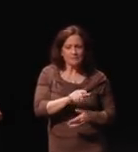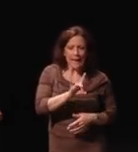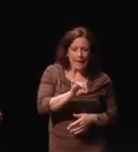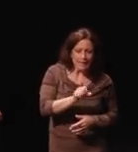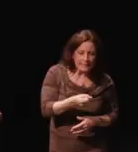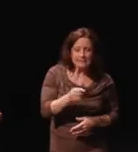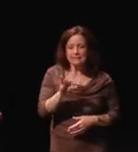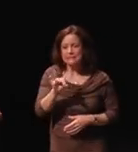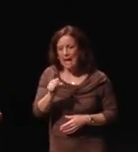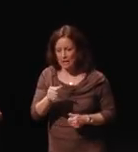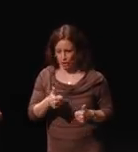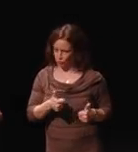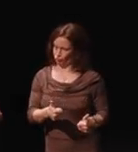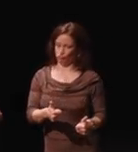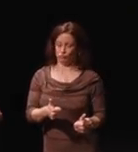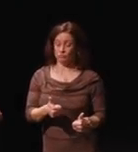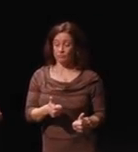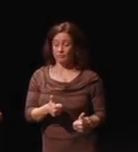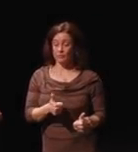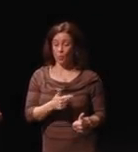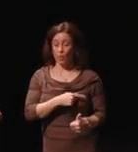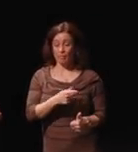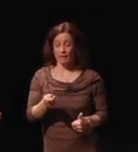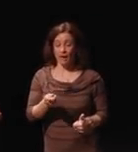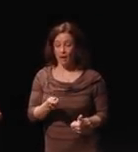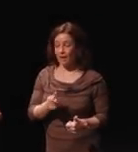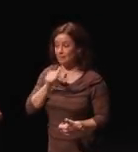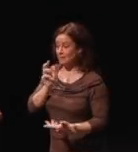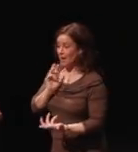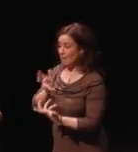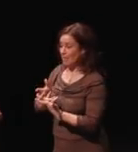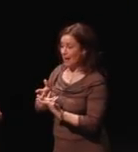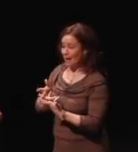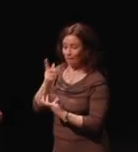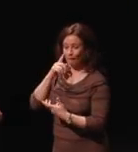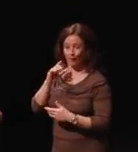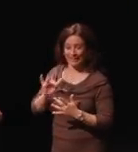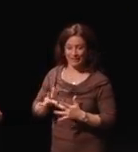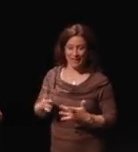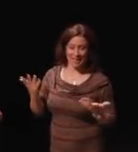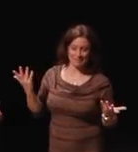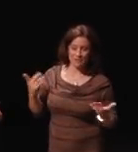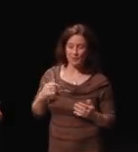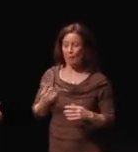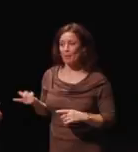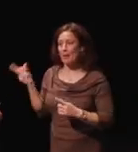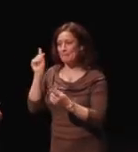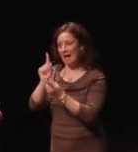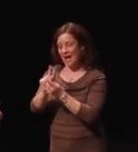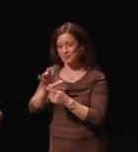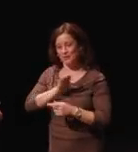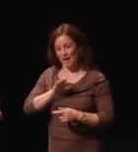Well, they all didn't apply to the Internet. And so we went back to Congress and we started off